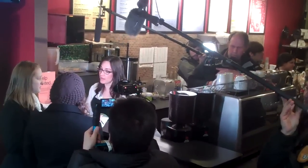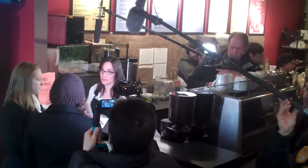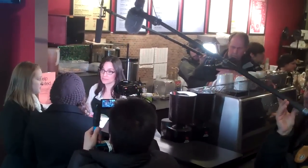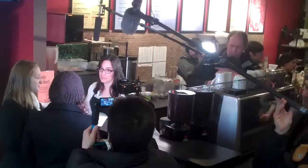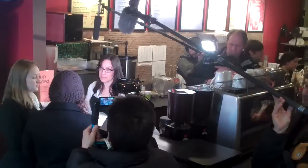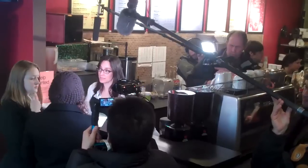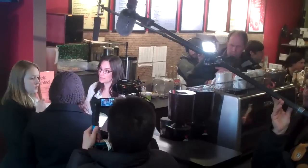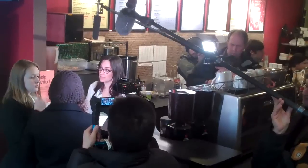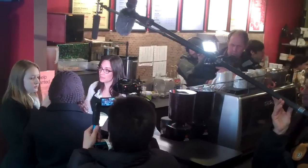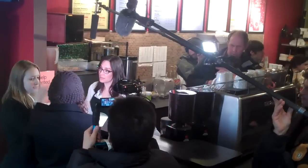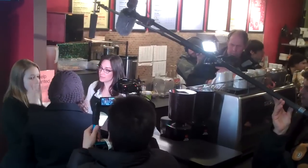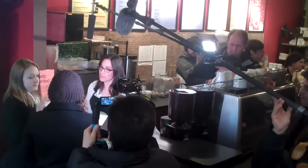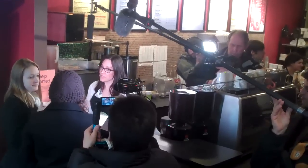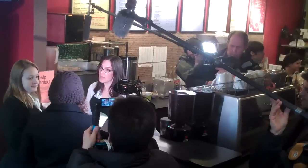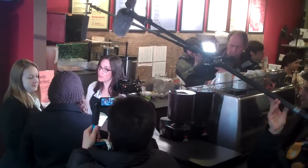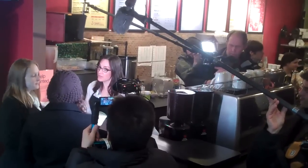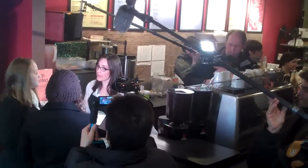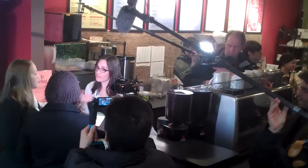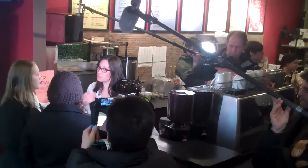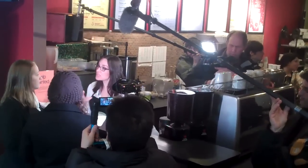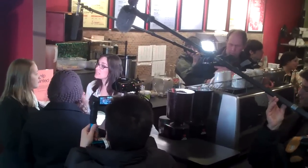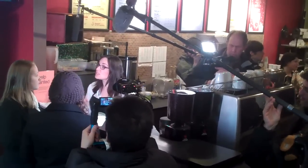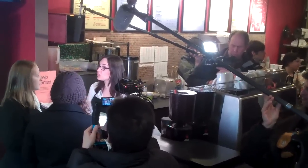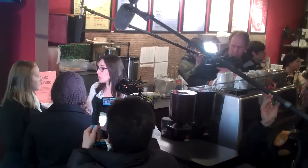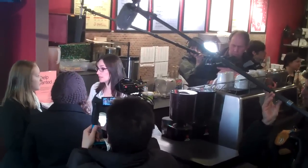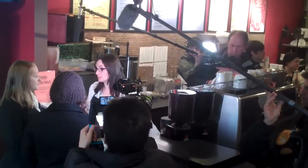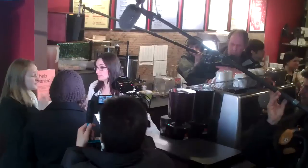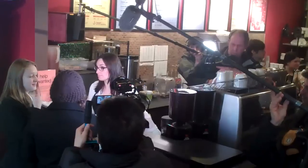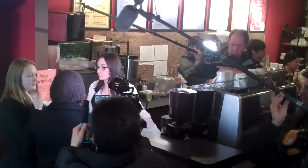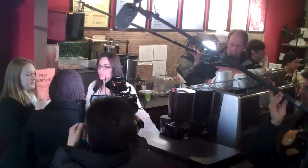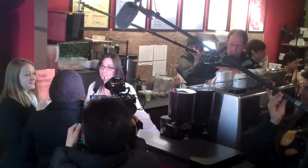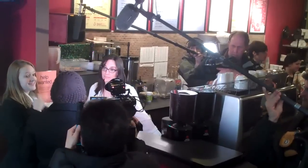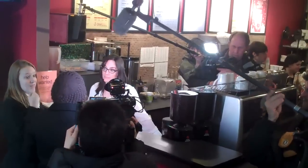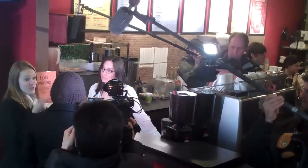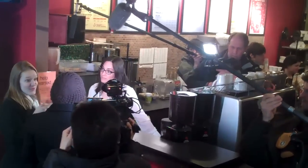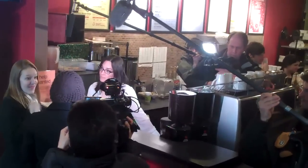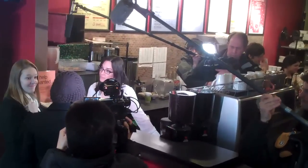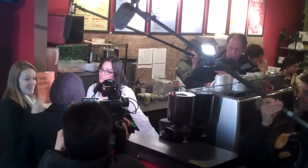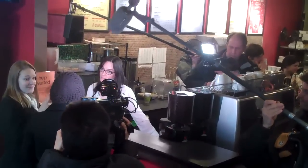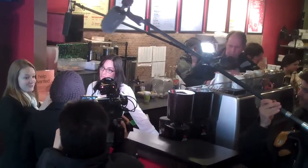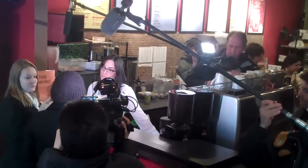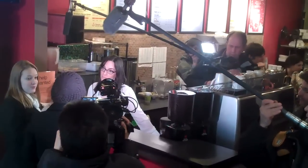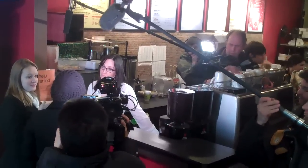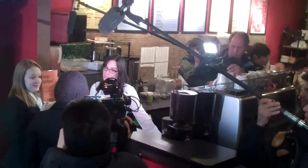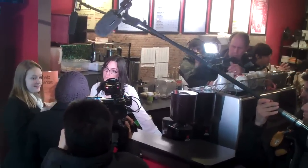We'll, I'm sorry, but it's my decision. Can you tell her that I have a business to run?